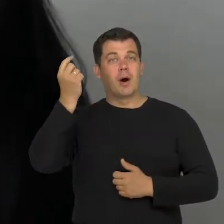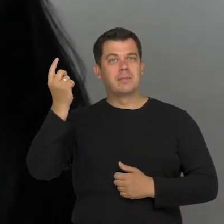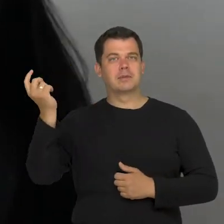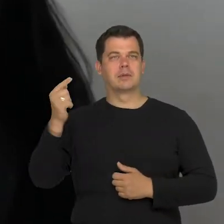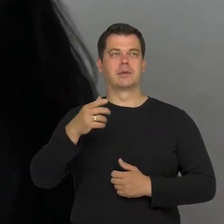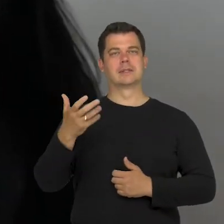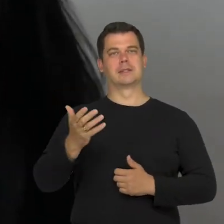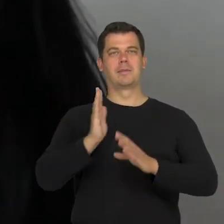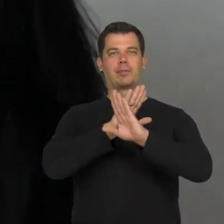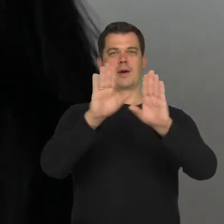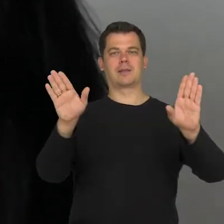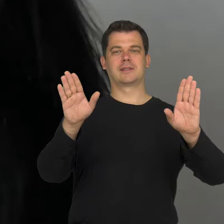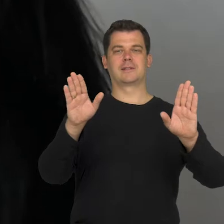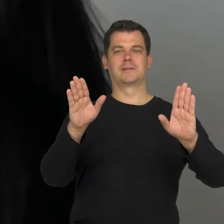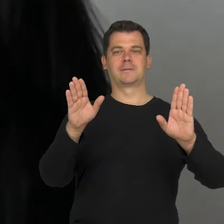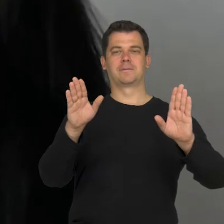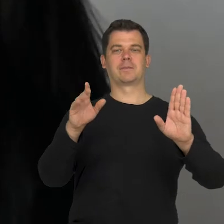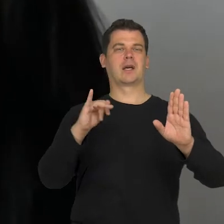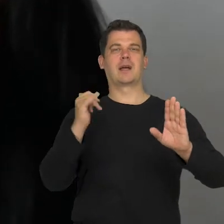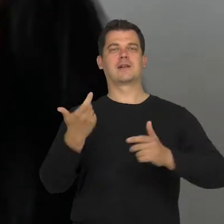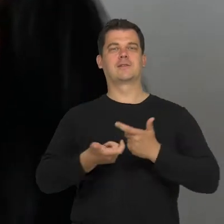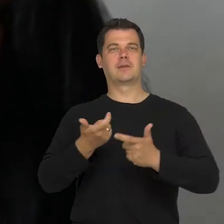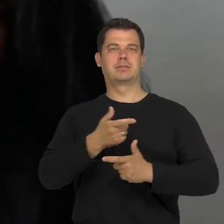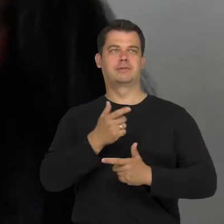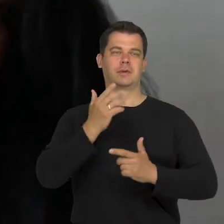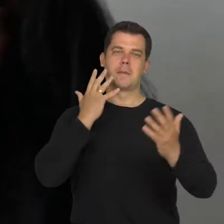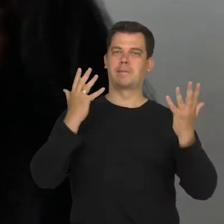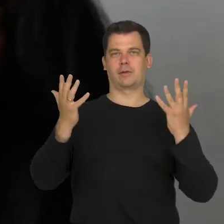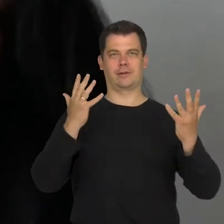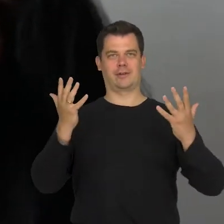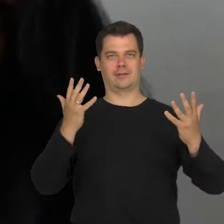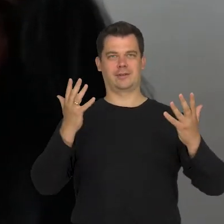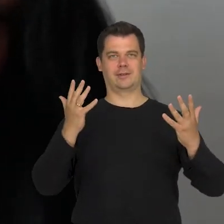for creating simple characters with disabilities.